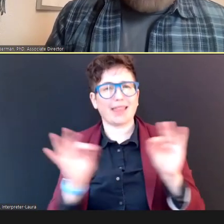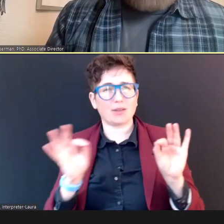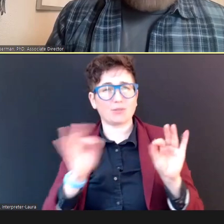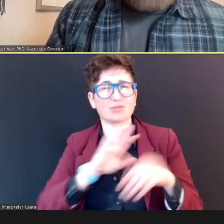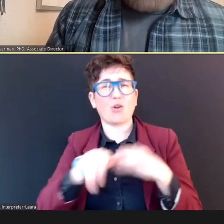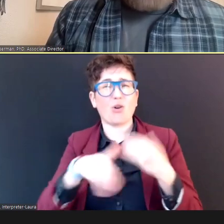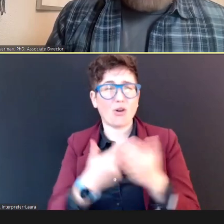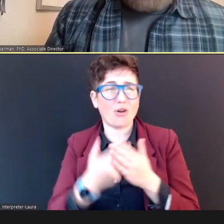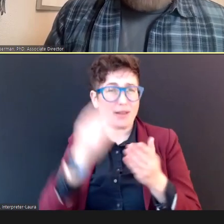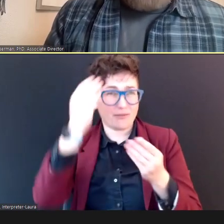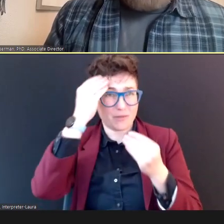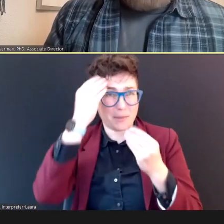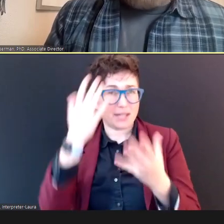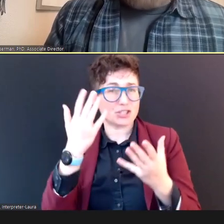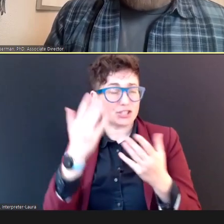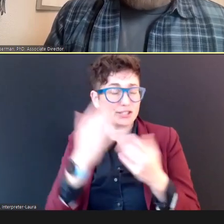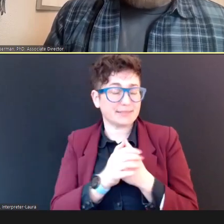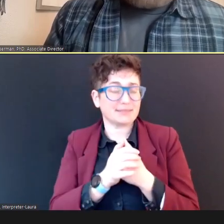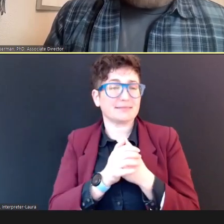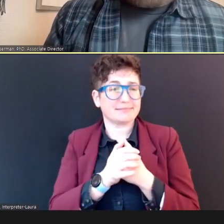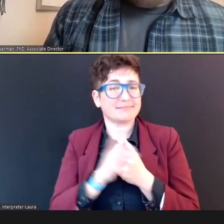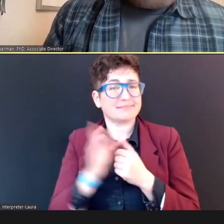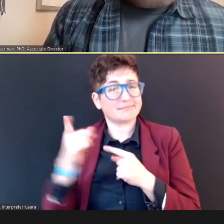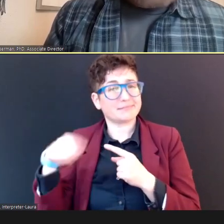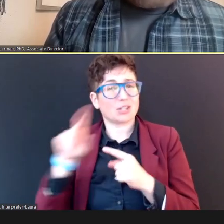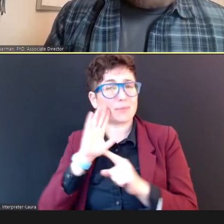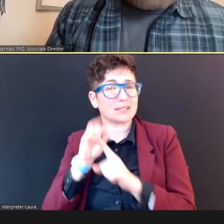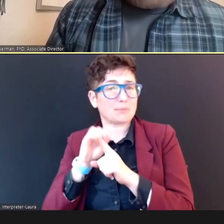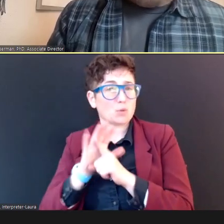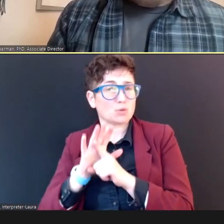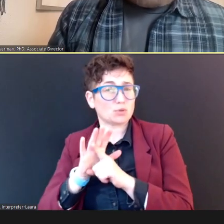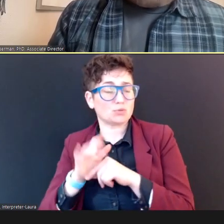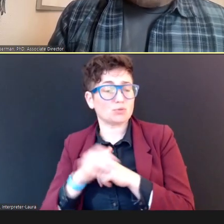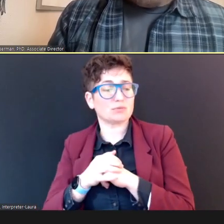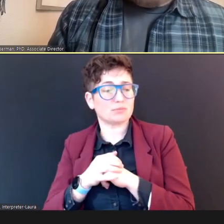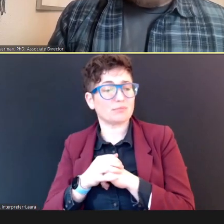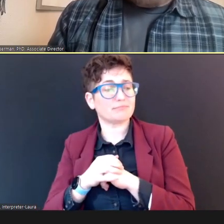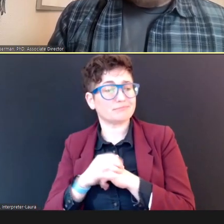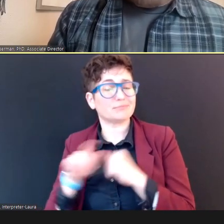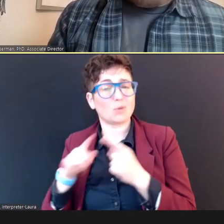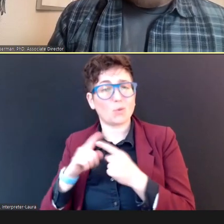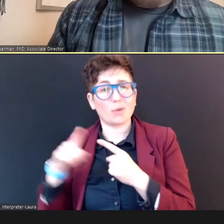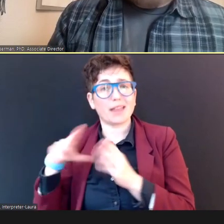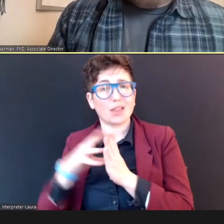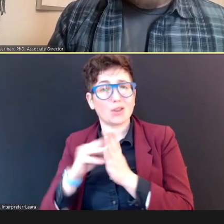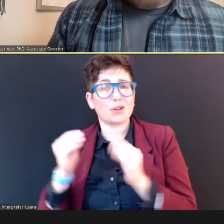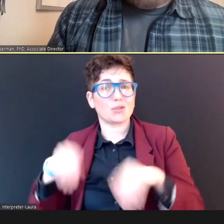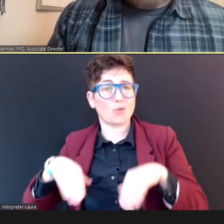information that -- that they're being exposed to, as they -- they learn and grow.